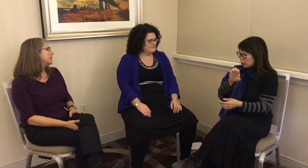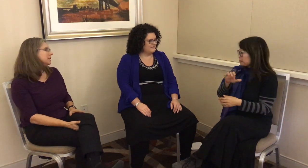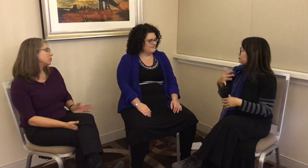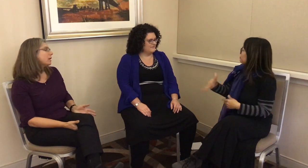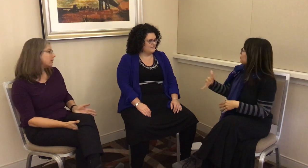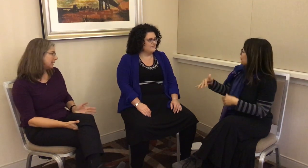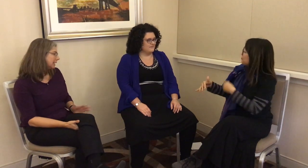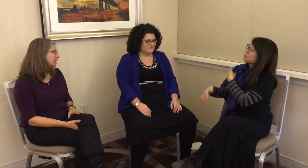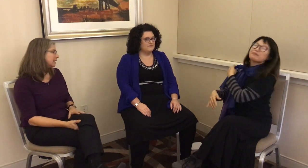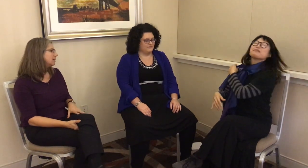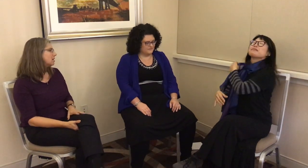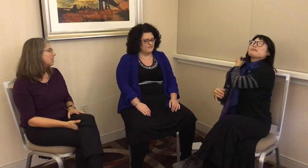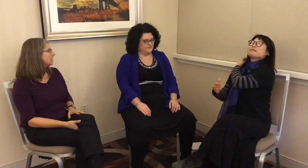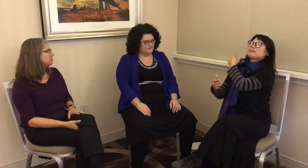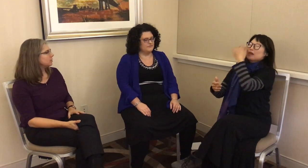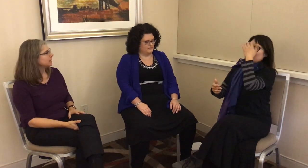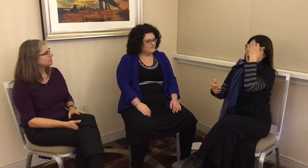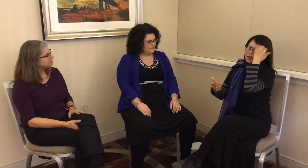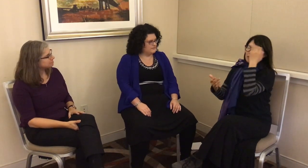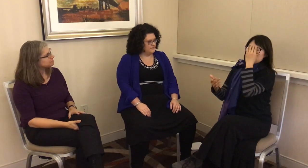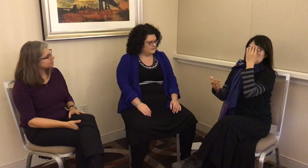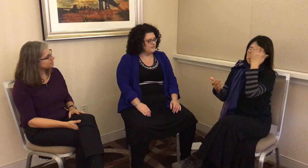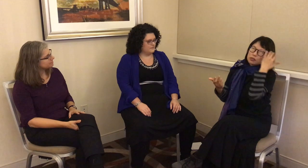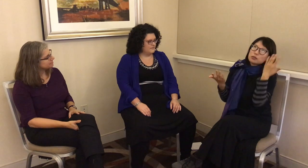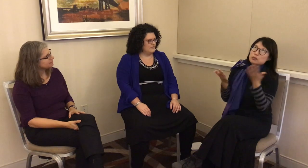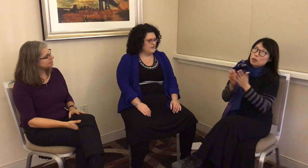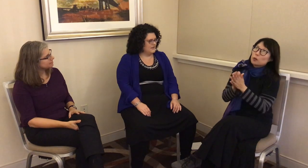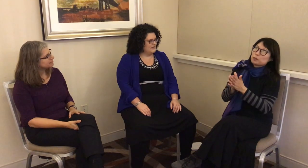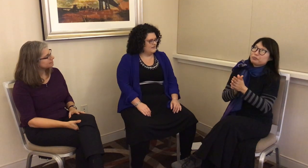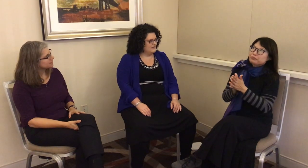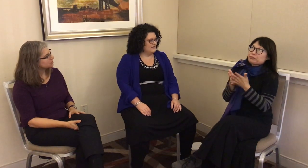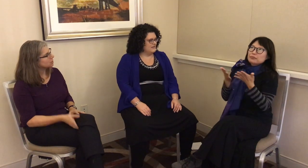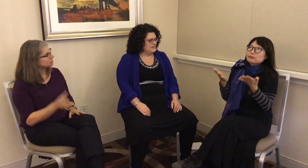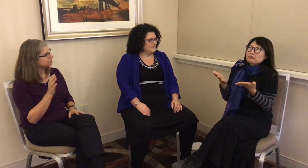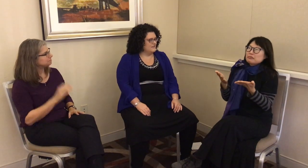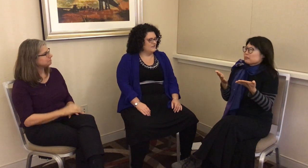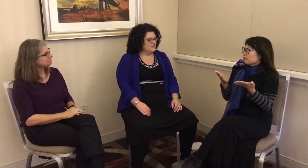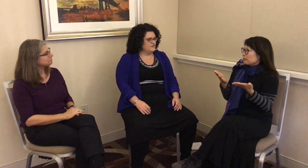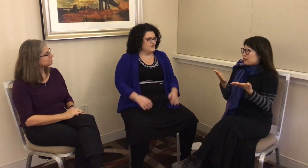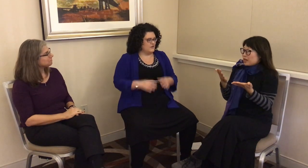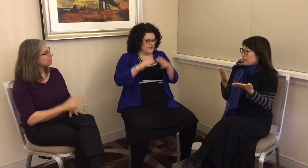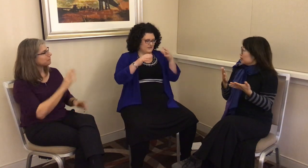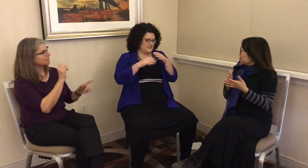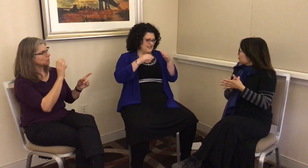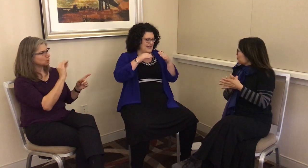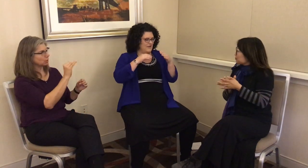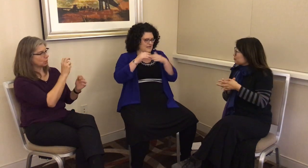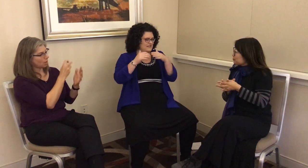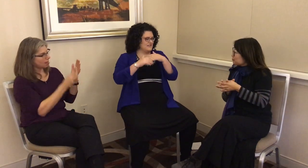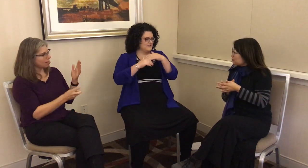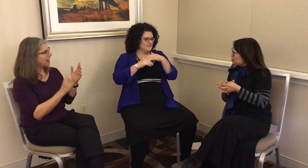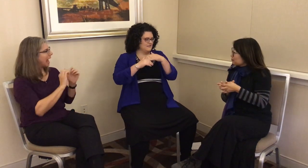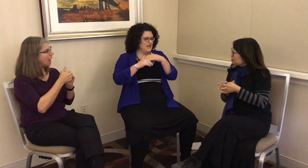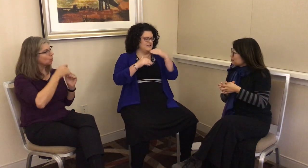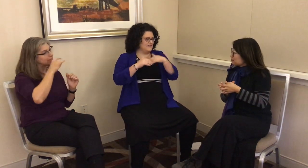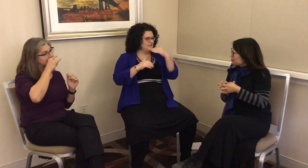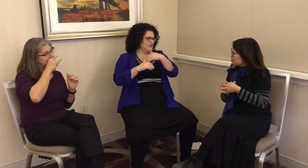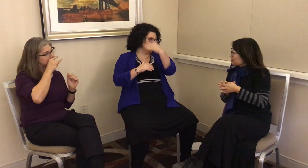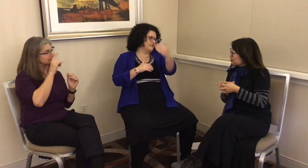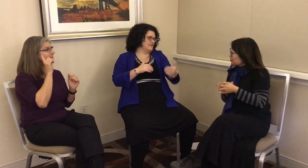a rarity in our community. G: You got interested in how deaf kids learn